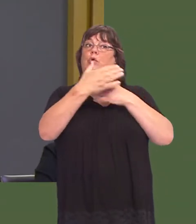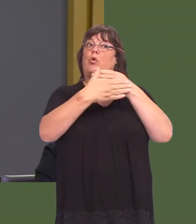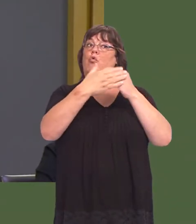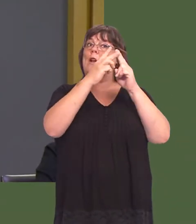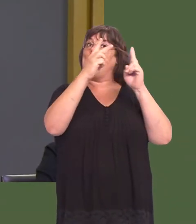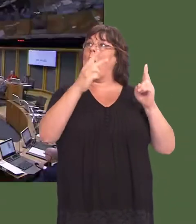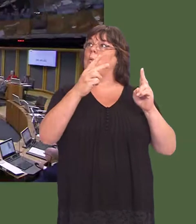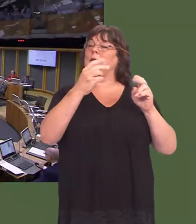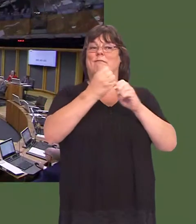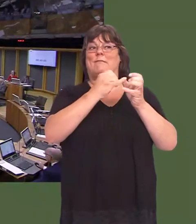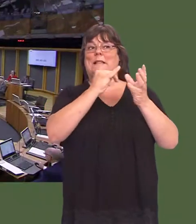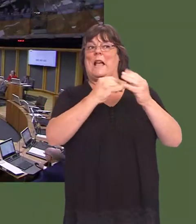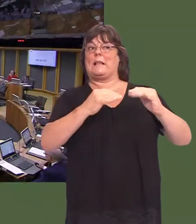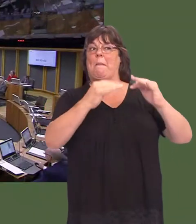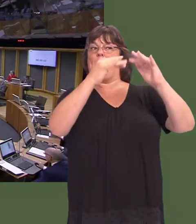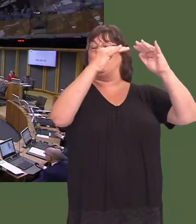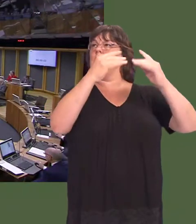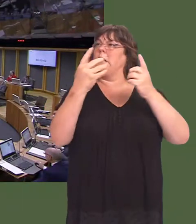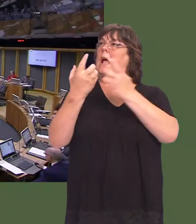OAQ(5)0710(FM)[W] Carwyn Jones: We are supporting specific actions